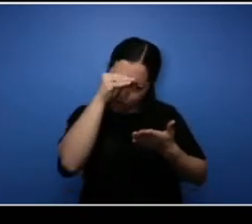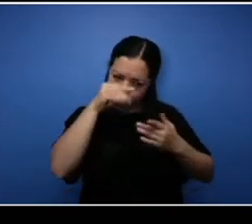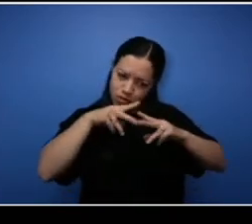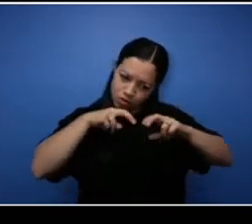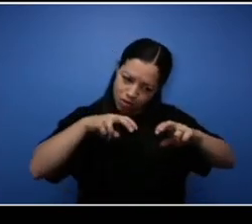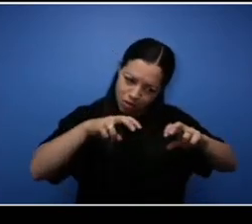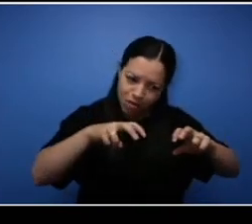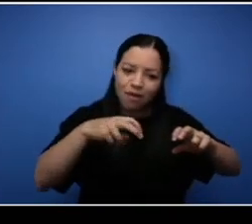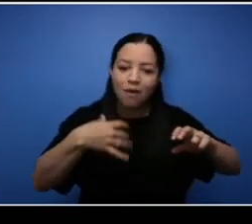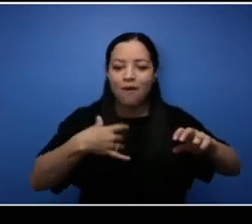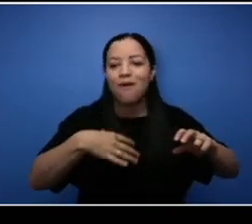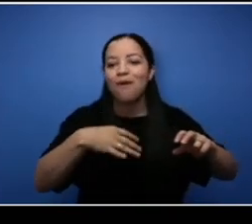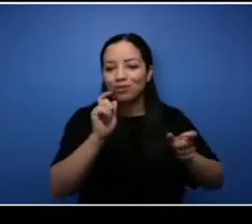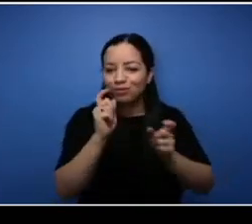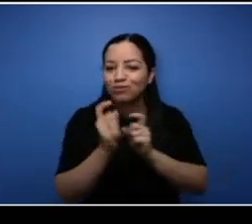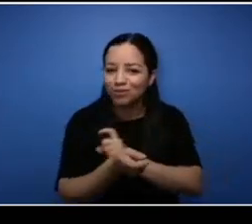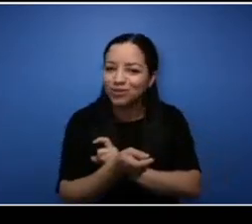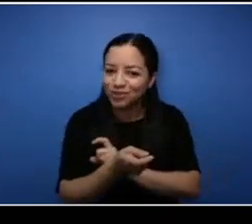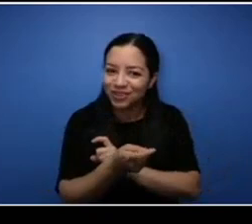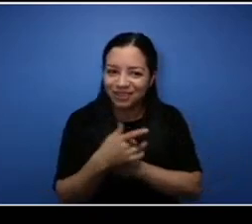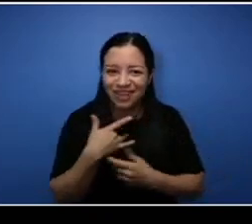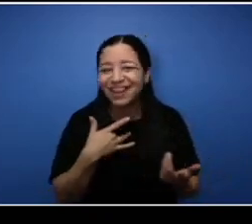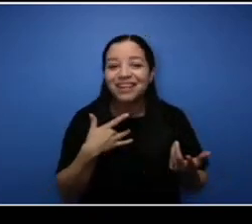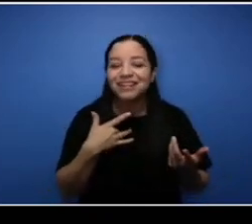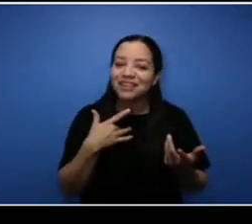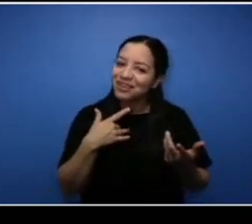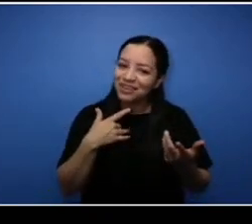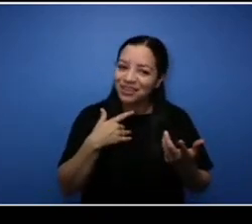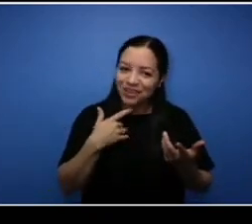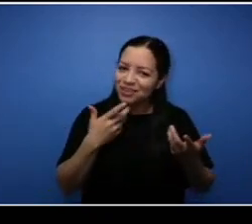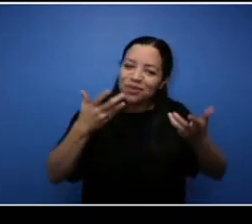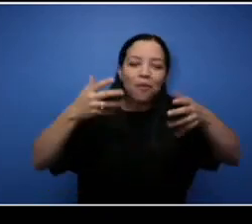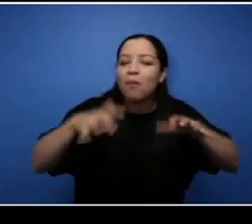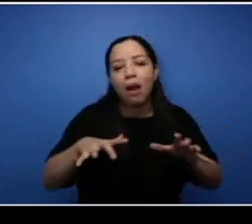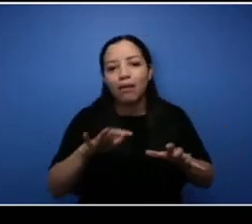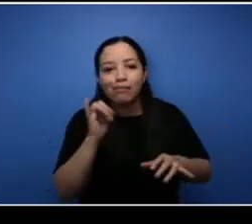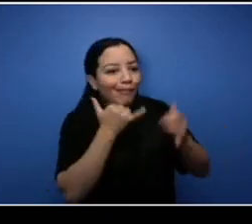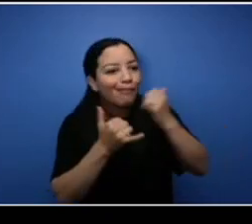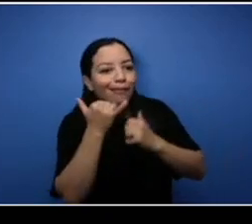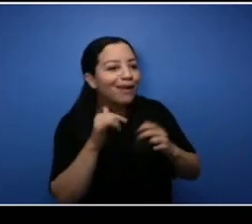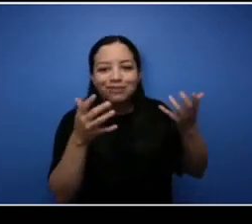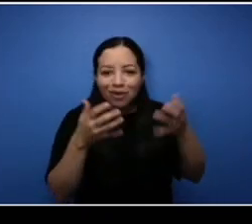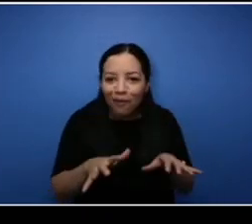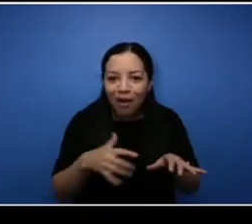as well because nobody likes to make mistakes and nobody likes to do things wrong. But I